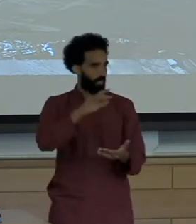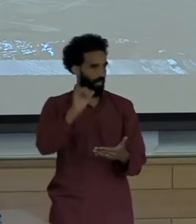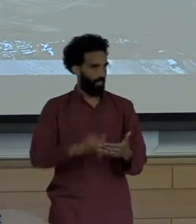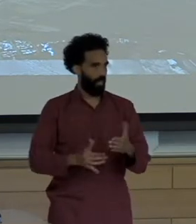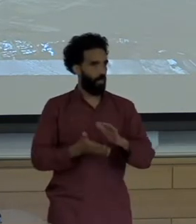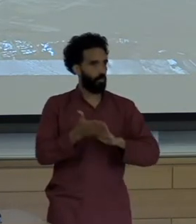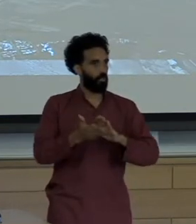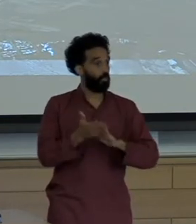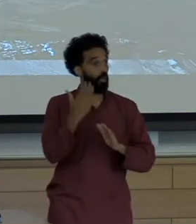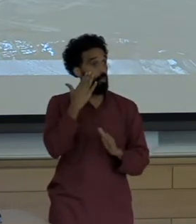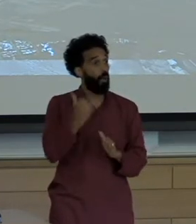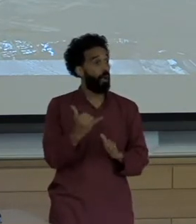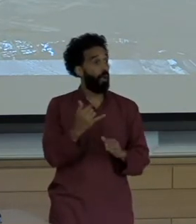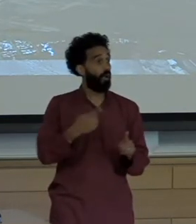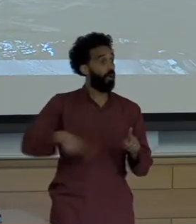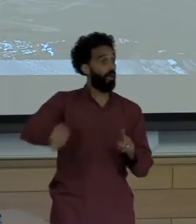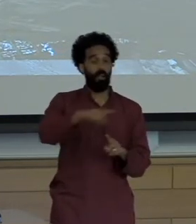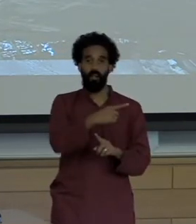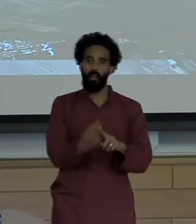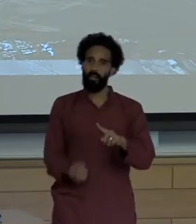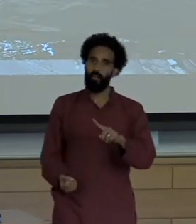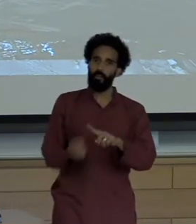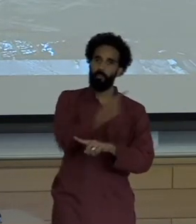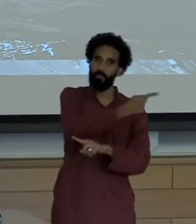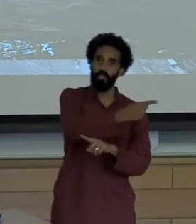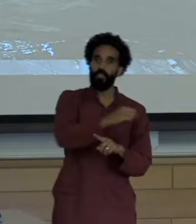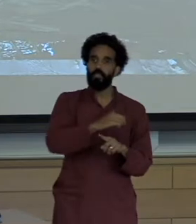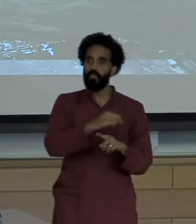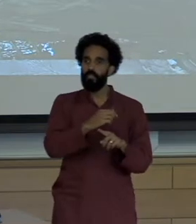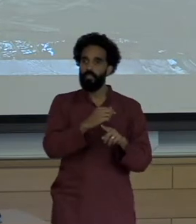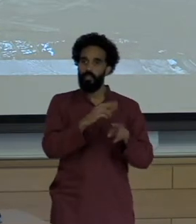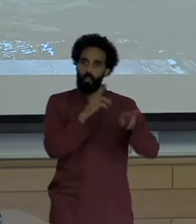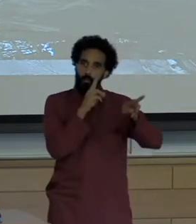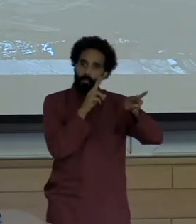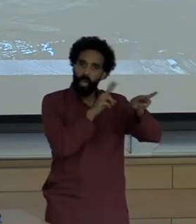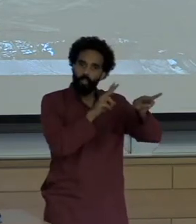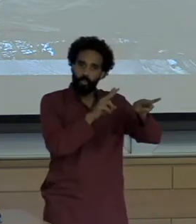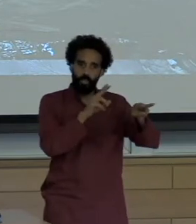violations related to the monitoring of the glaciers and basic sanitation issues